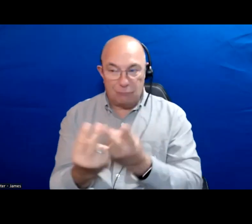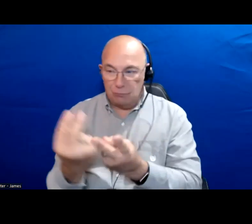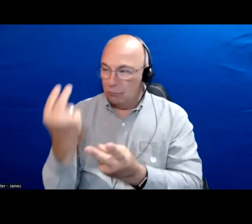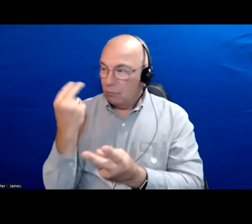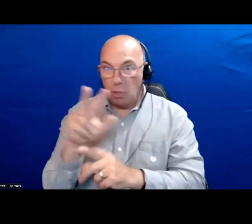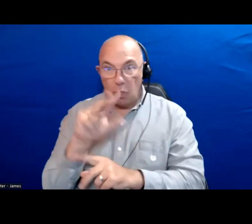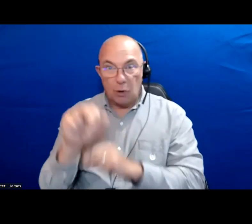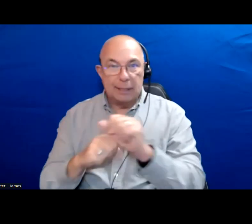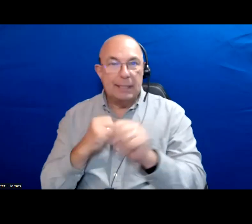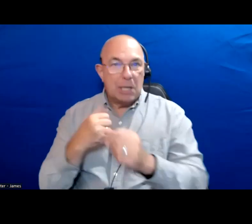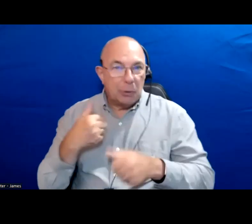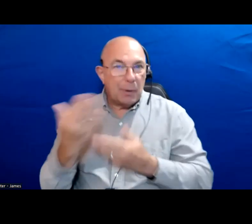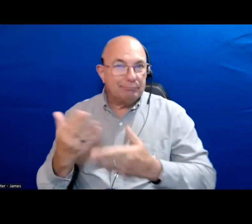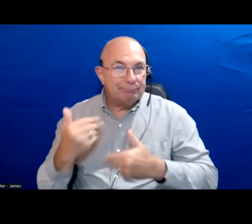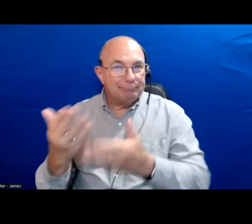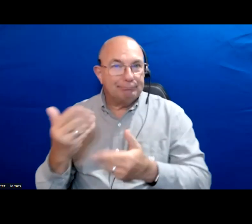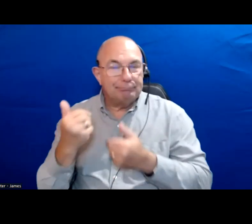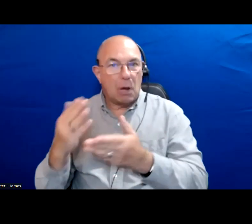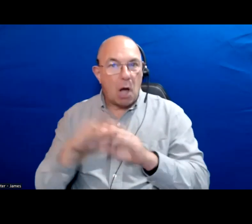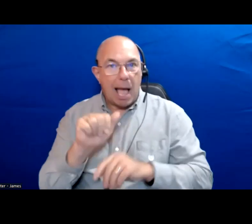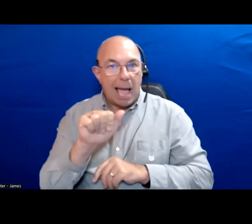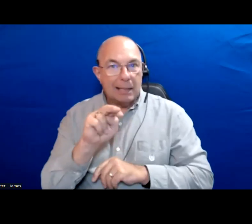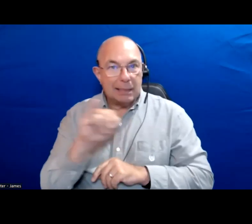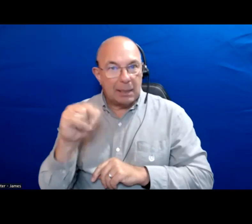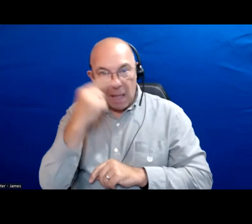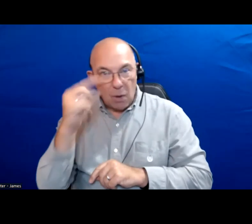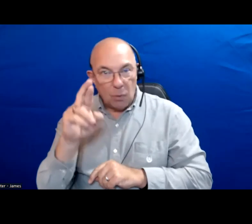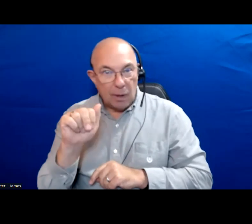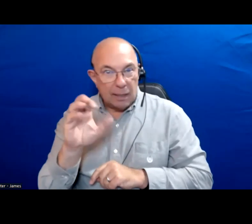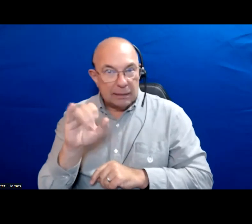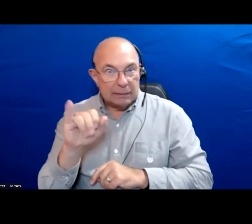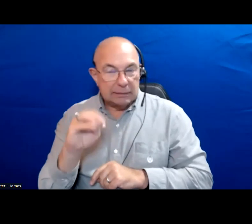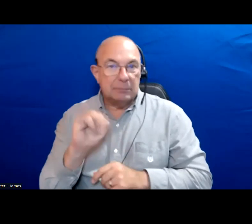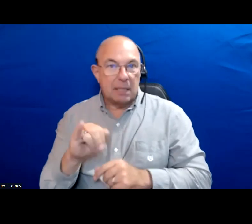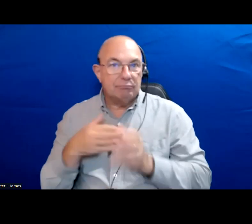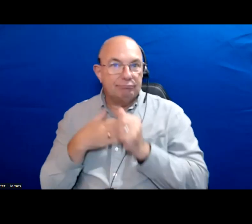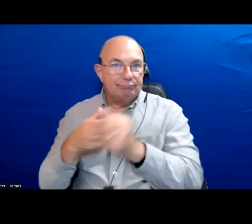years of recommendation on anti-black racism and that work led to the confronting anti-